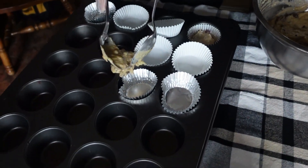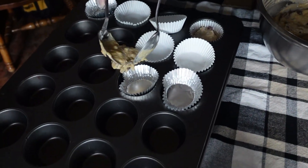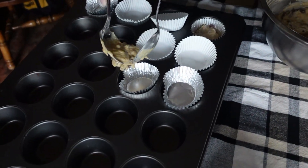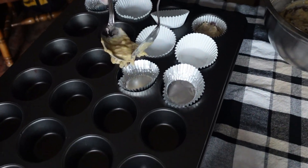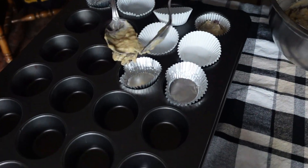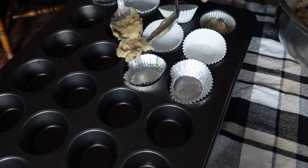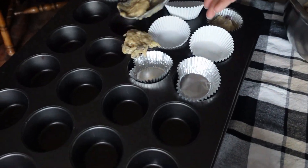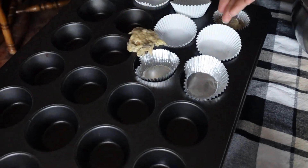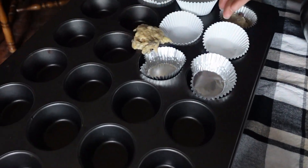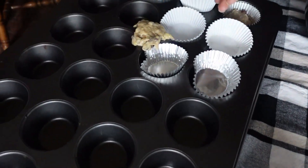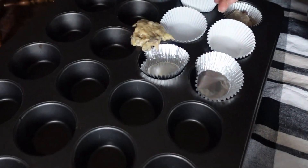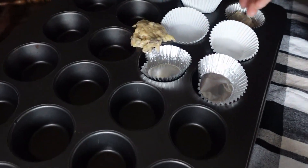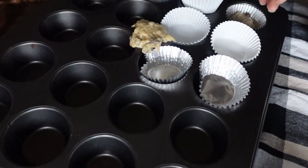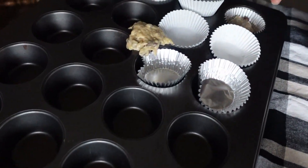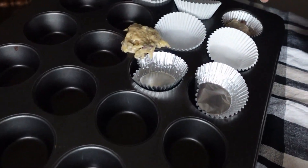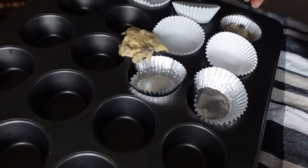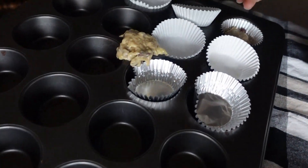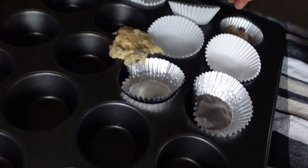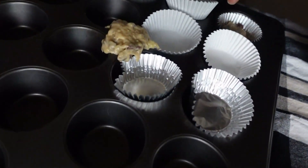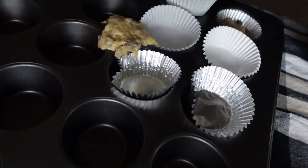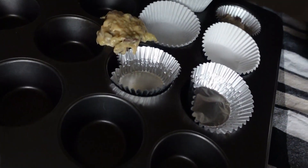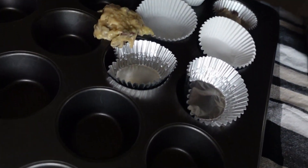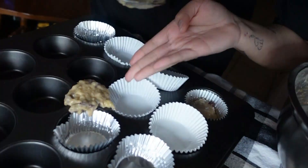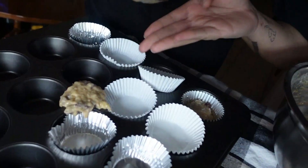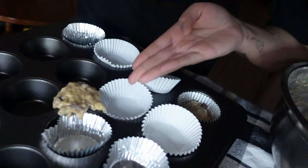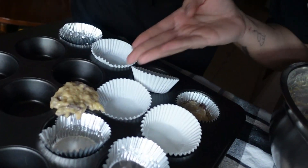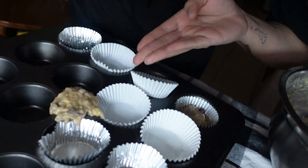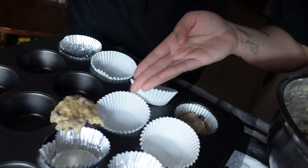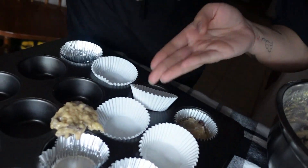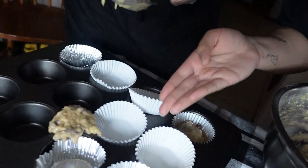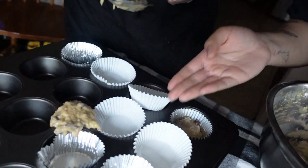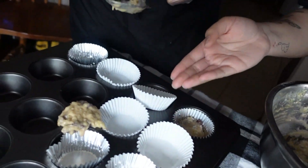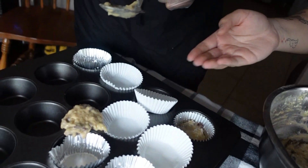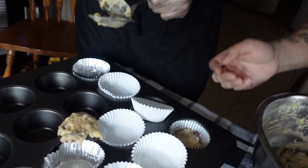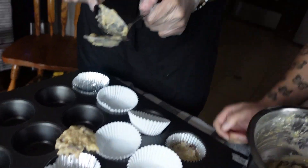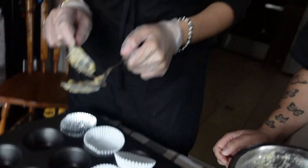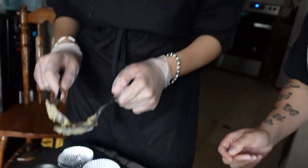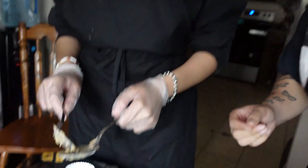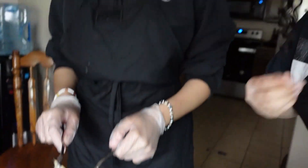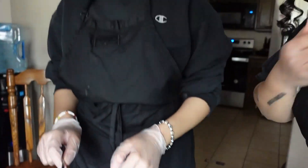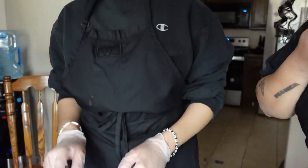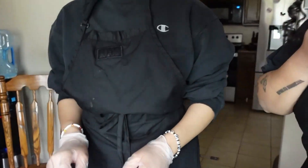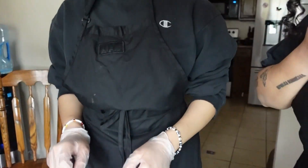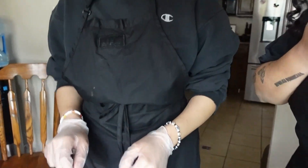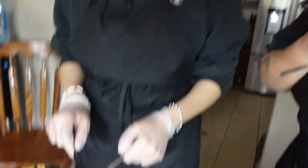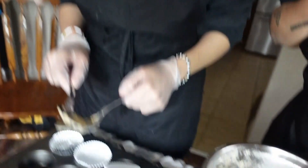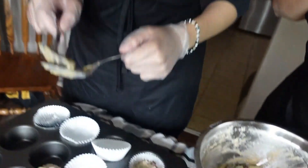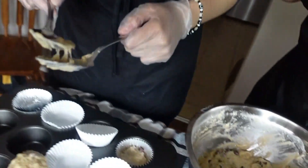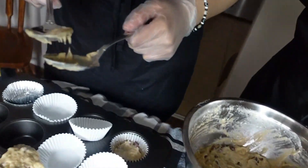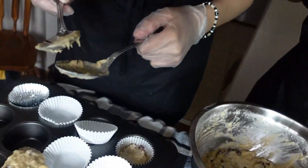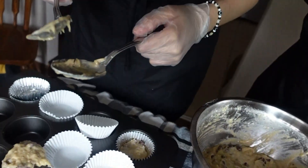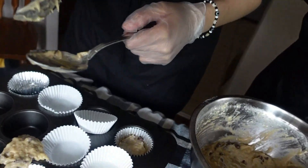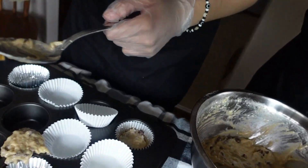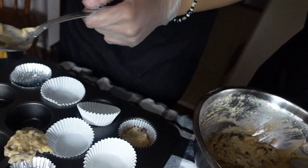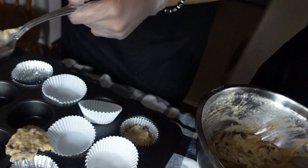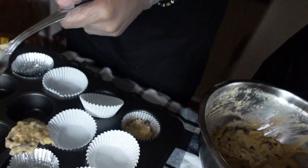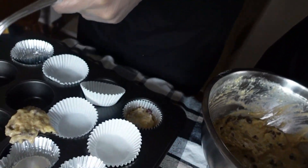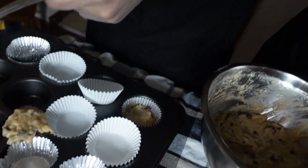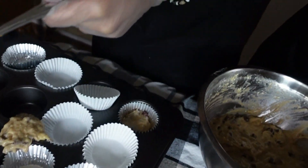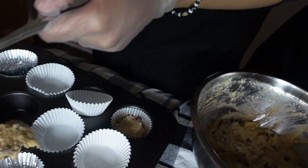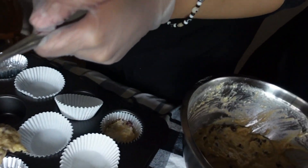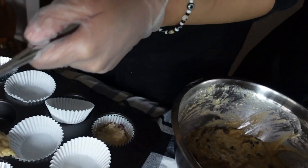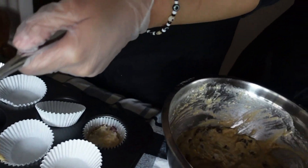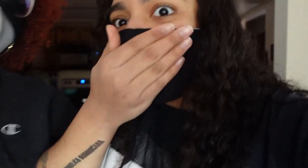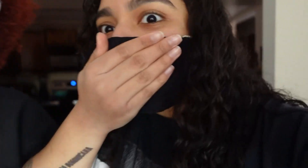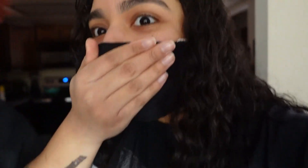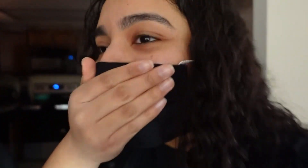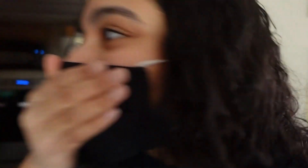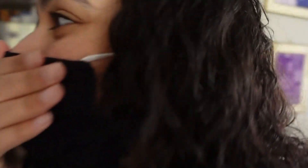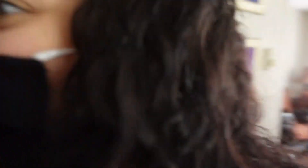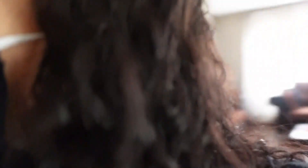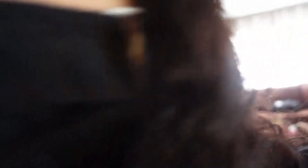did I get one no where's that but I got one really what I do what did you tell me